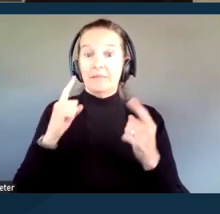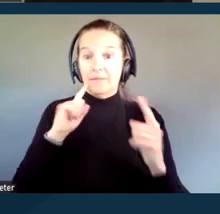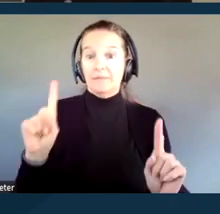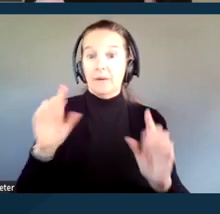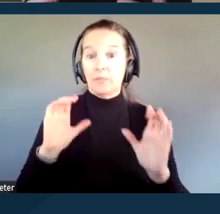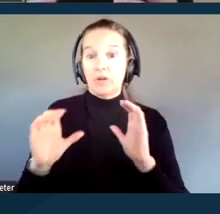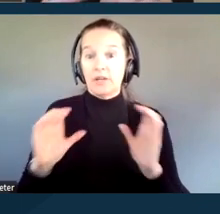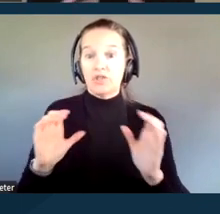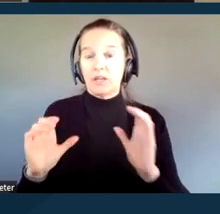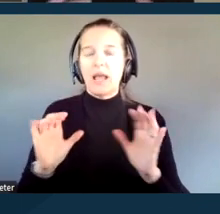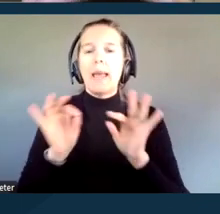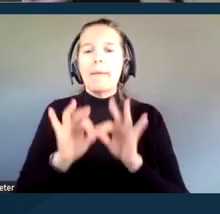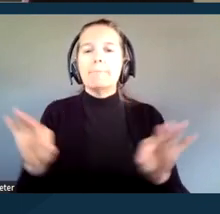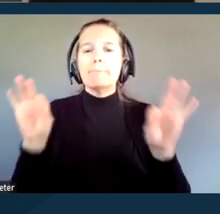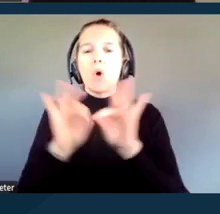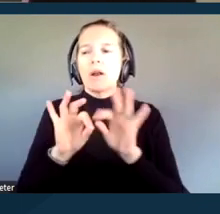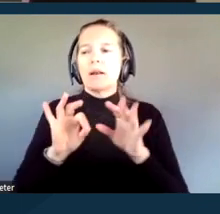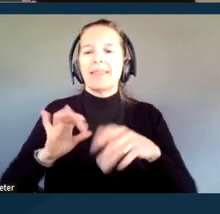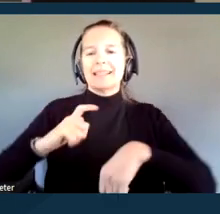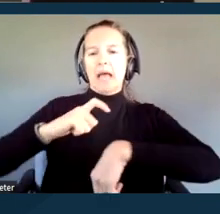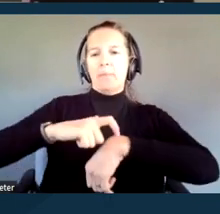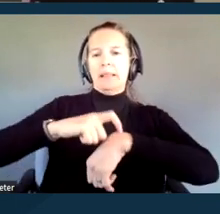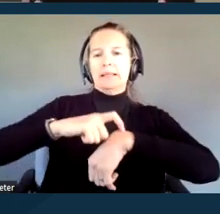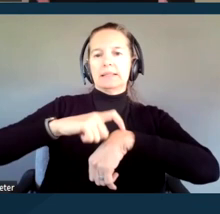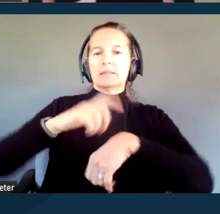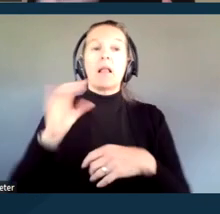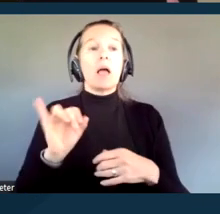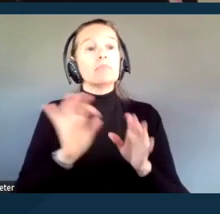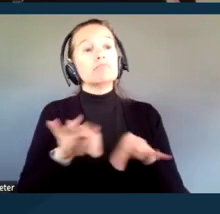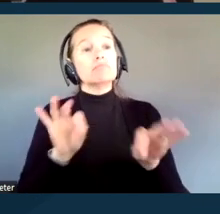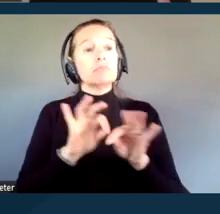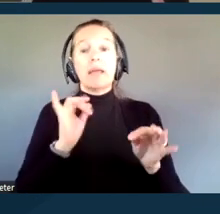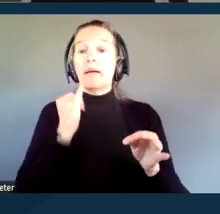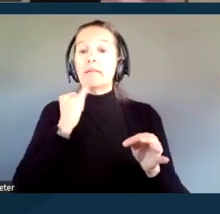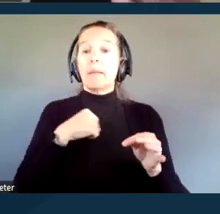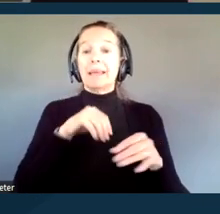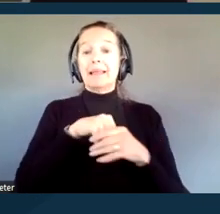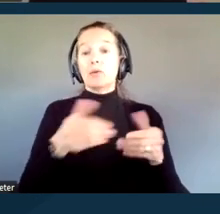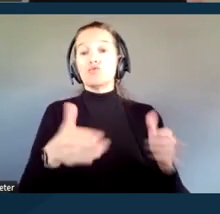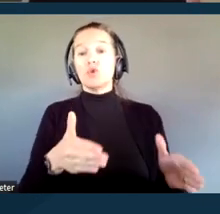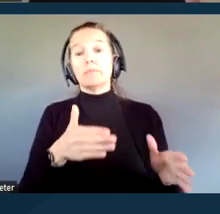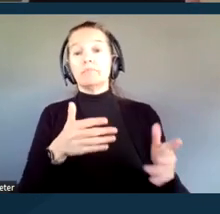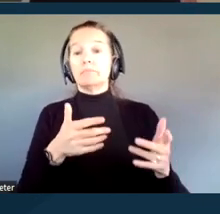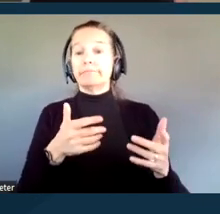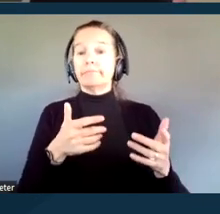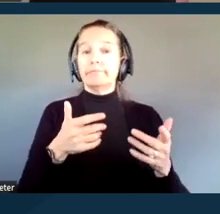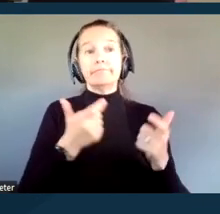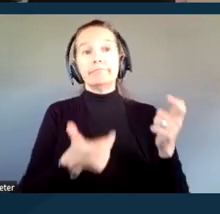because it's one thing to be in the room when it happens, but if we're getting the information about the conversation that took place